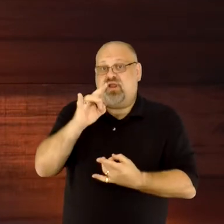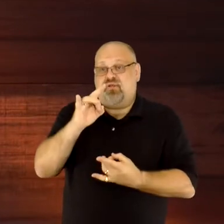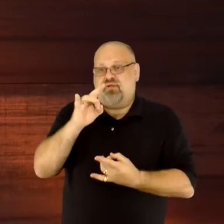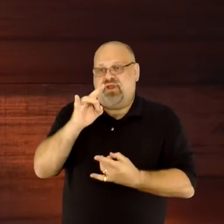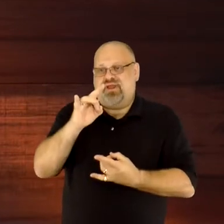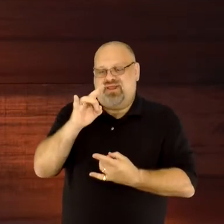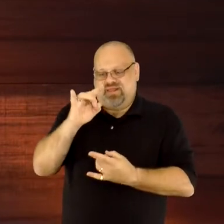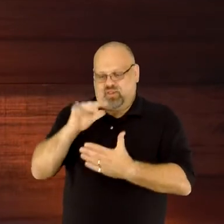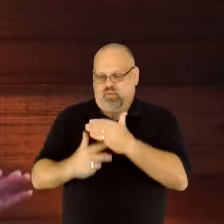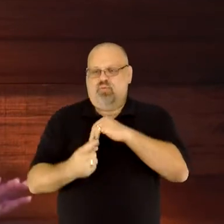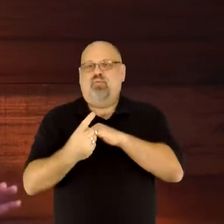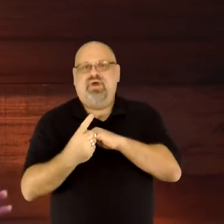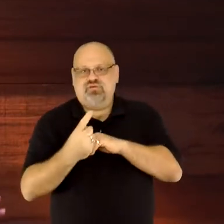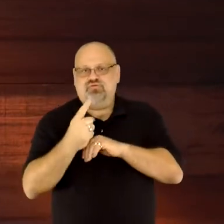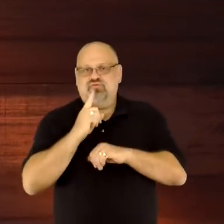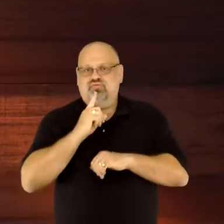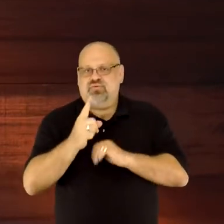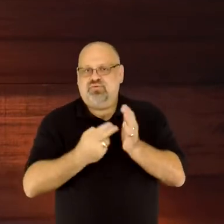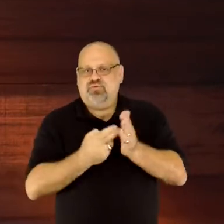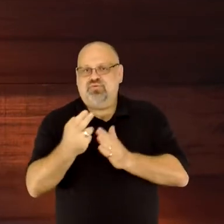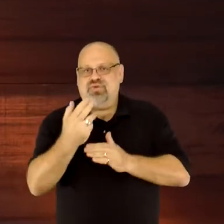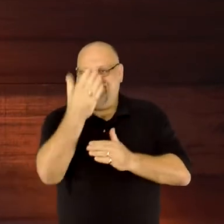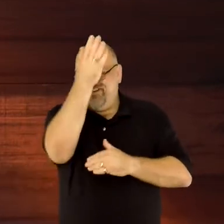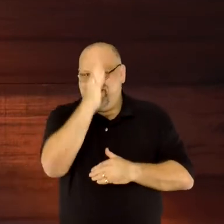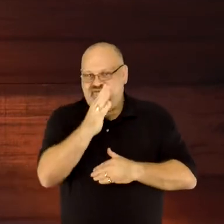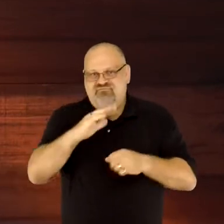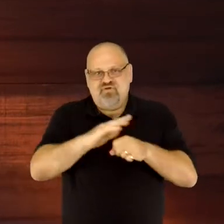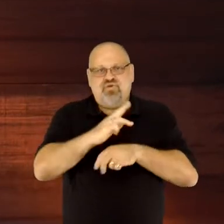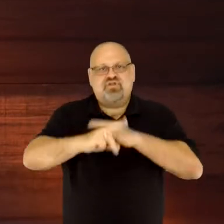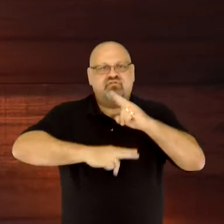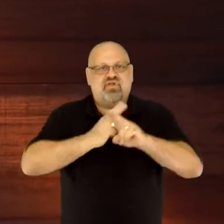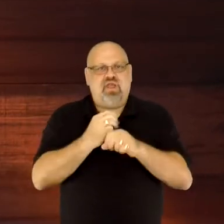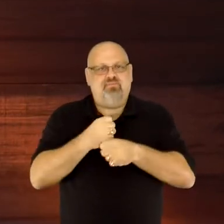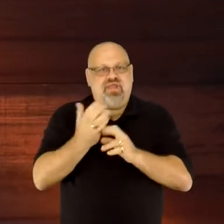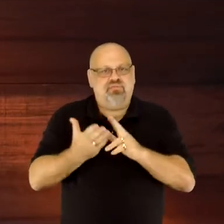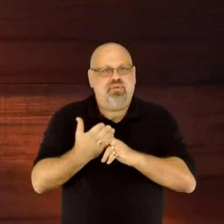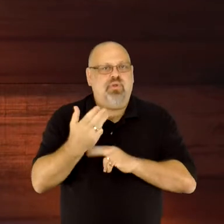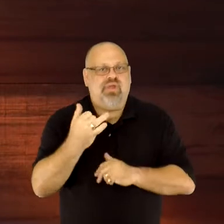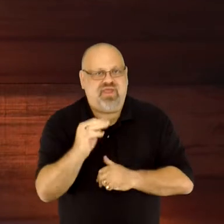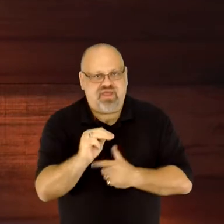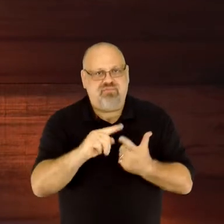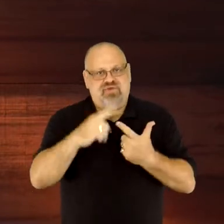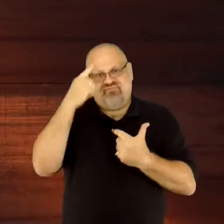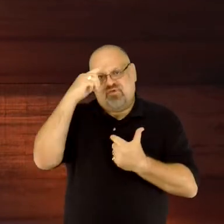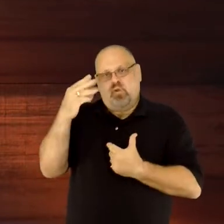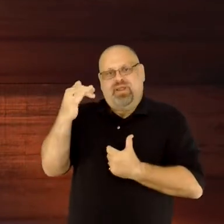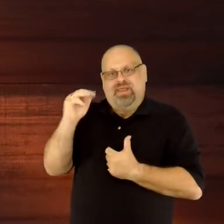The entire universe was made through Him, and for Him. The radiance of God's glory